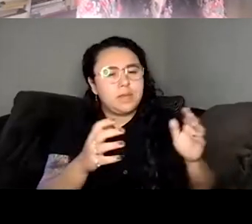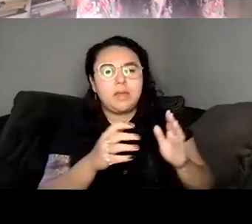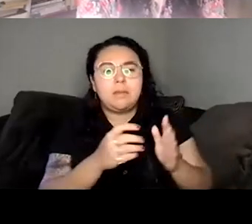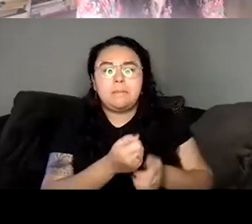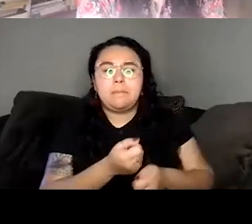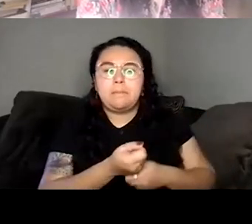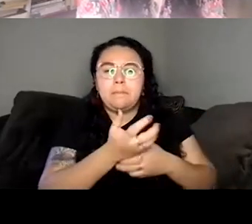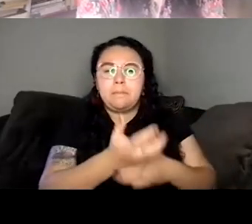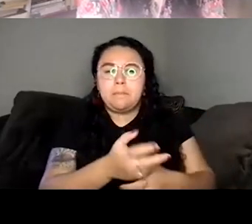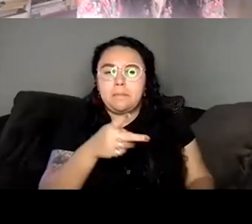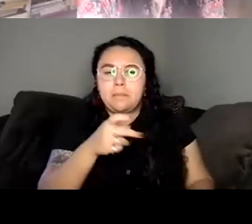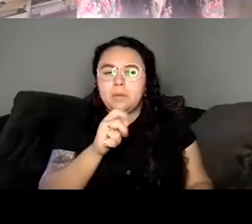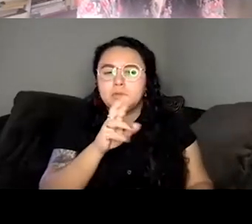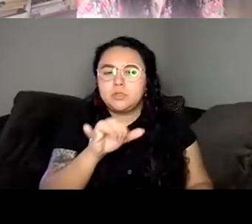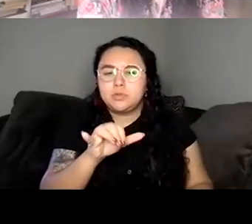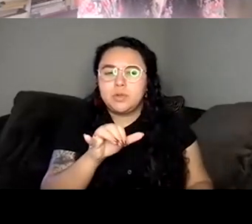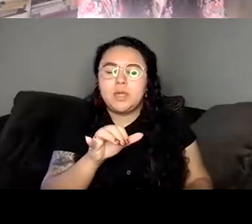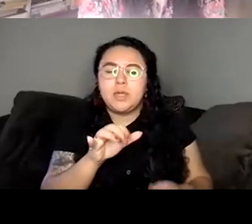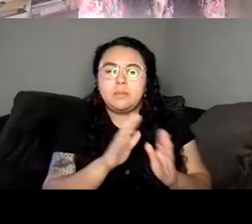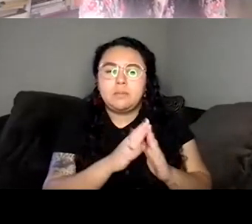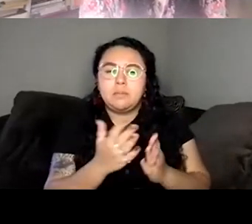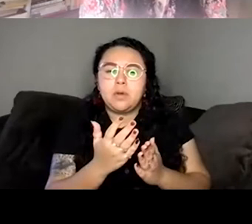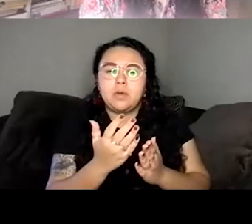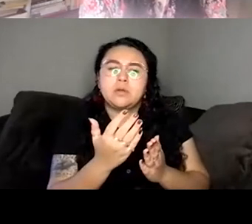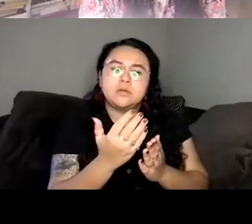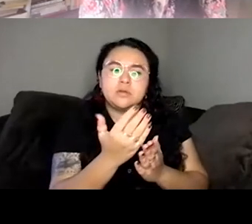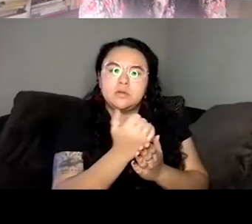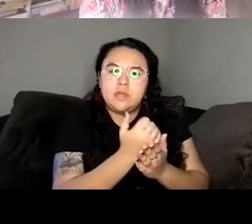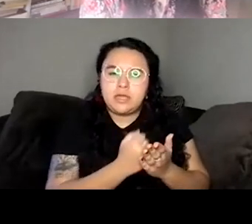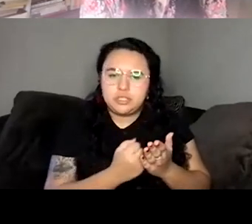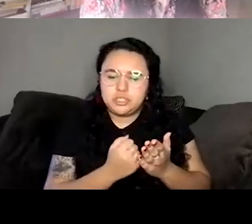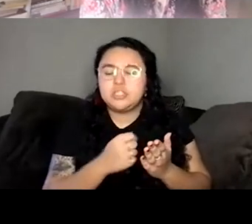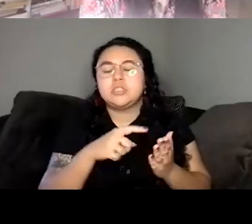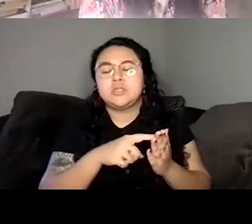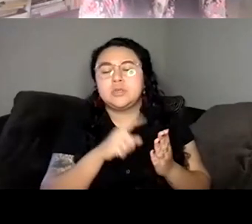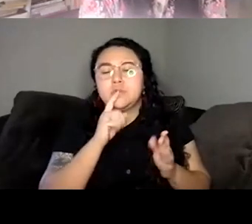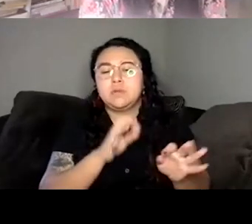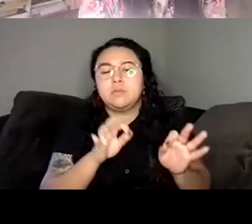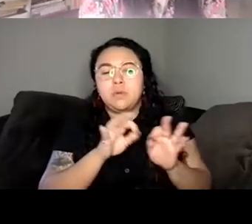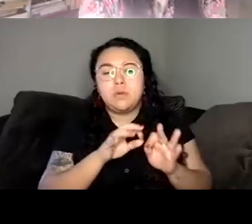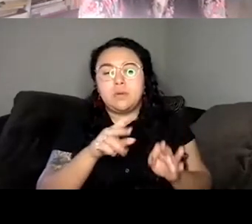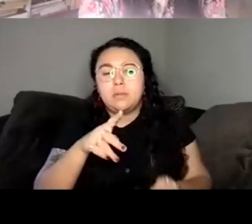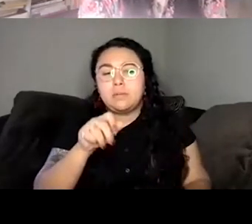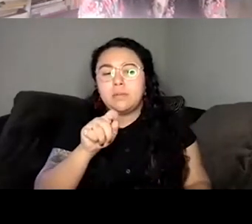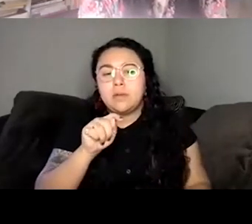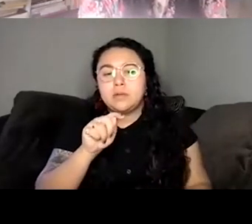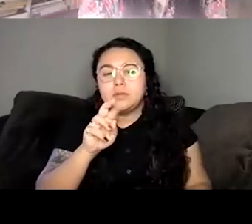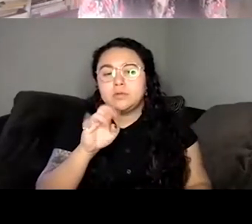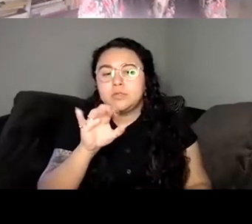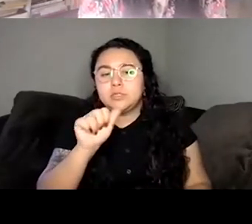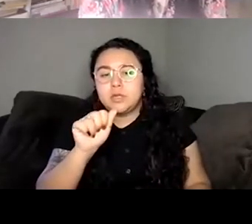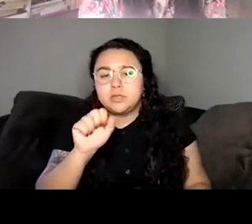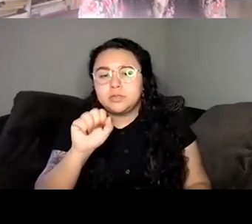me while writing this book. So, Patricia Smith's I love all of Patricia Smith's poetry, Tiana